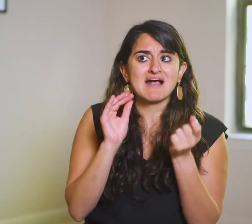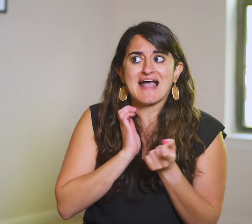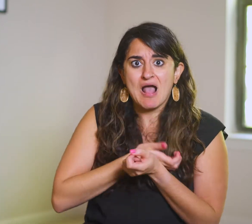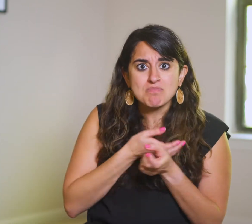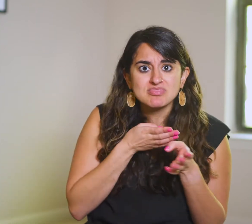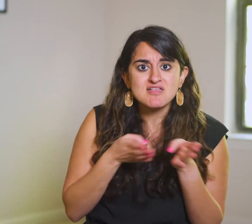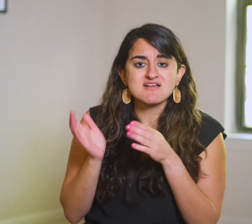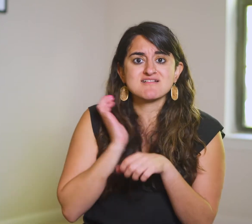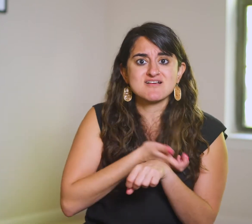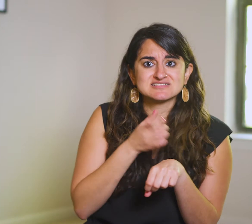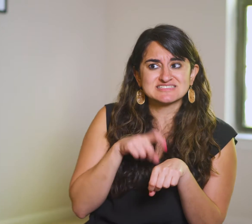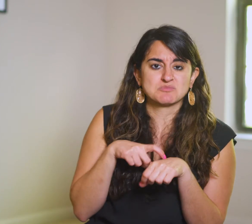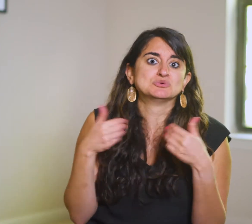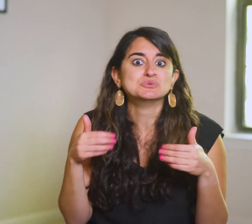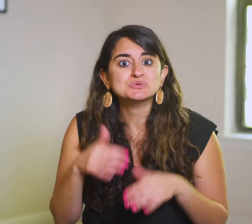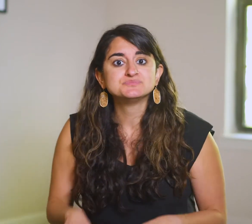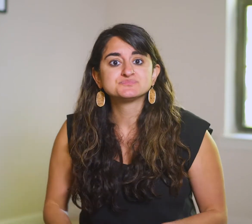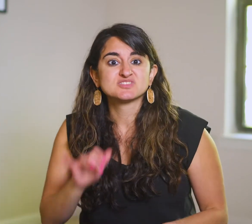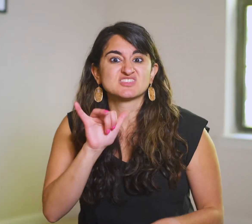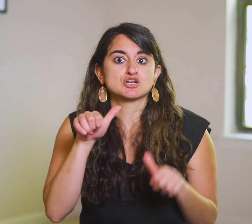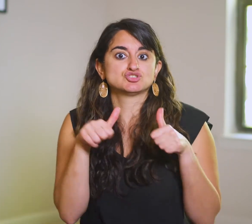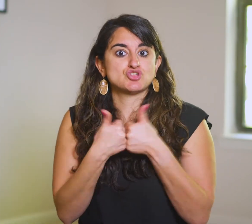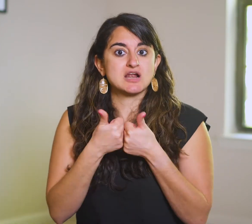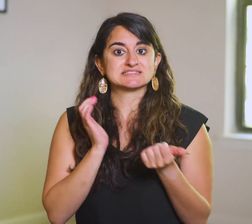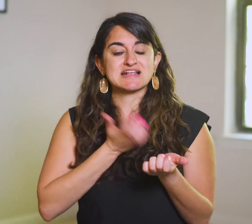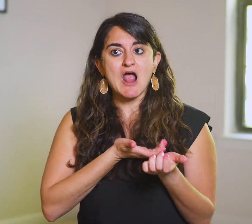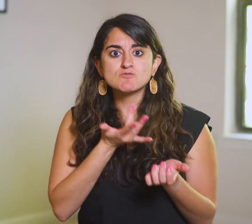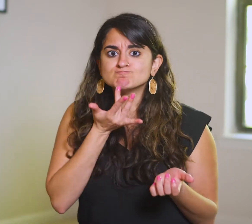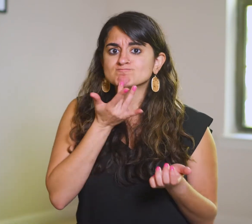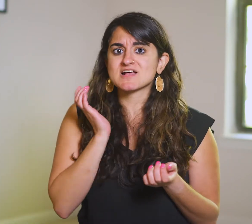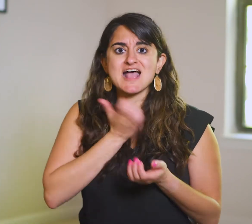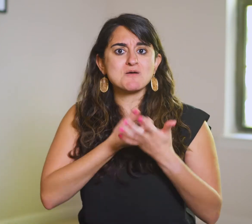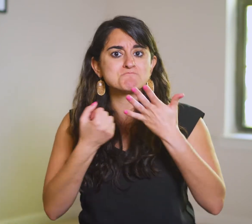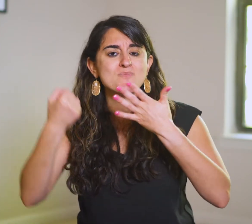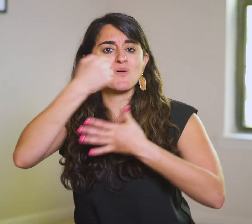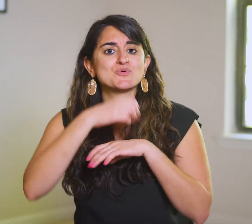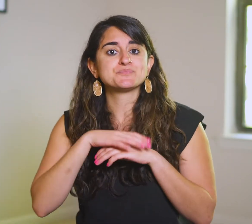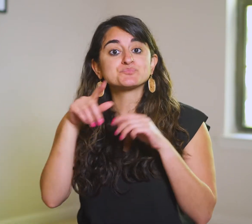and our own plans and timing. It challenges preferences and priorities.